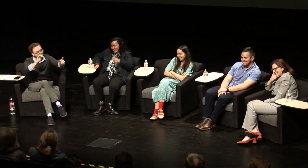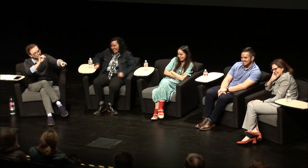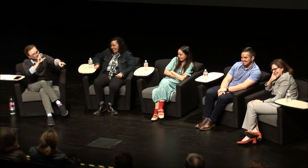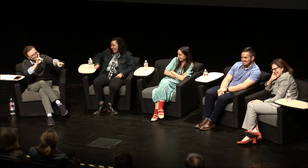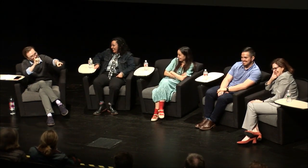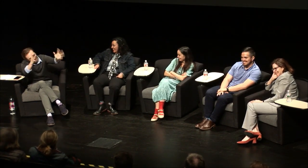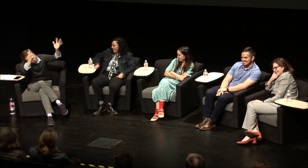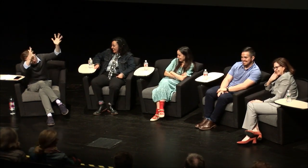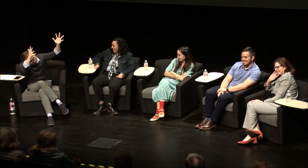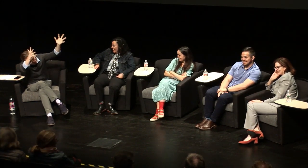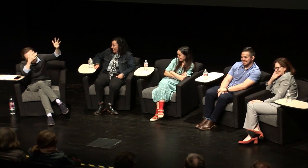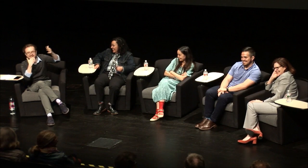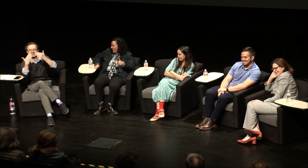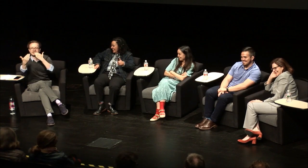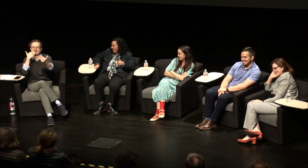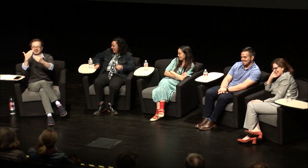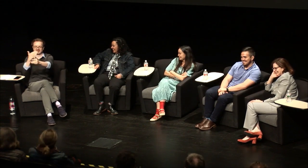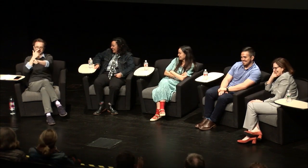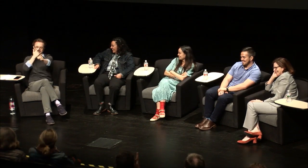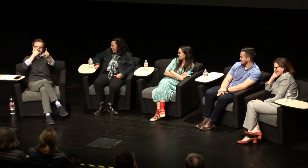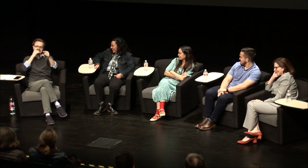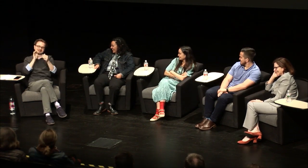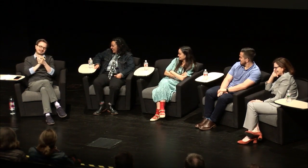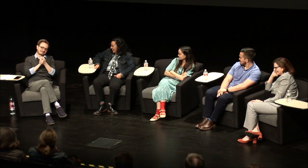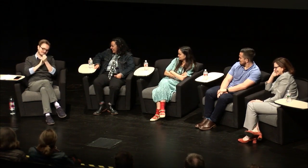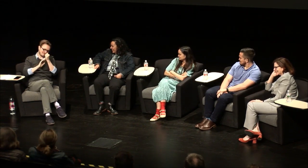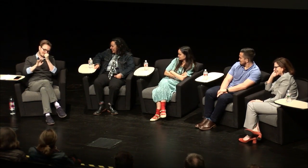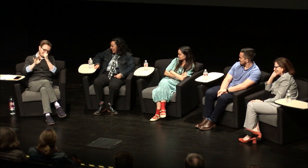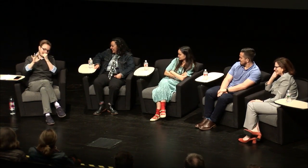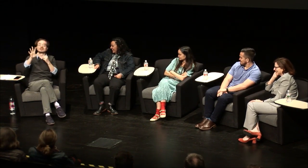thank you all the interpreters are CDI up front three at the table, that was